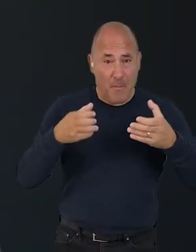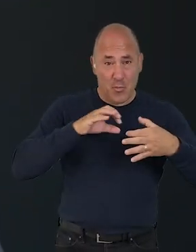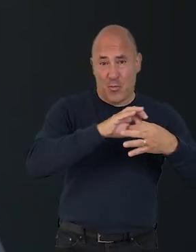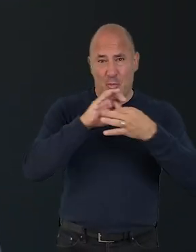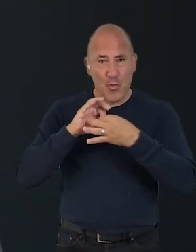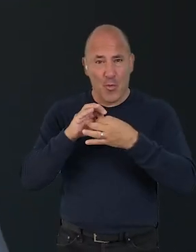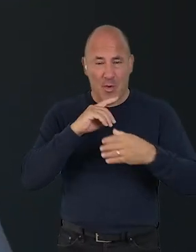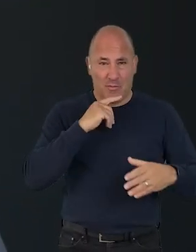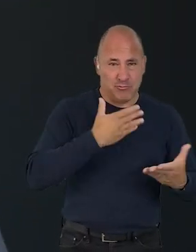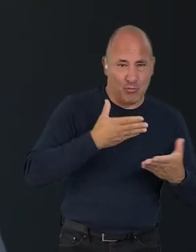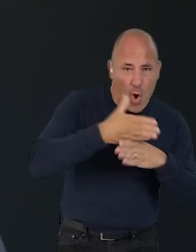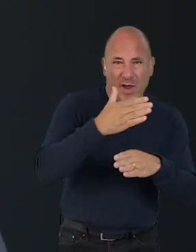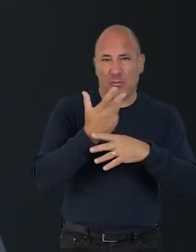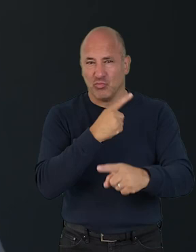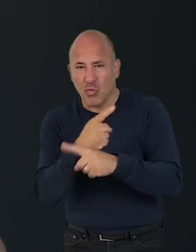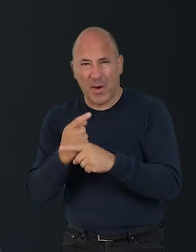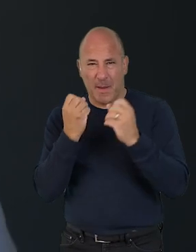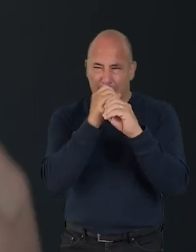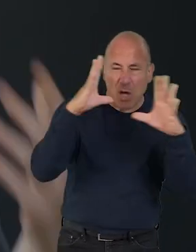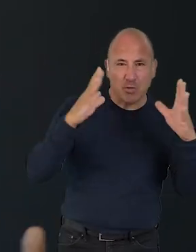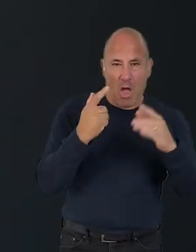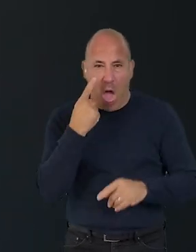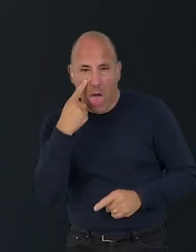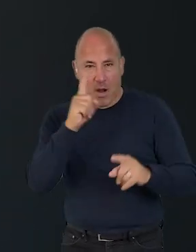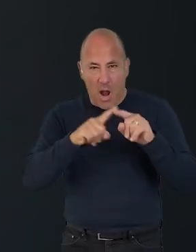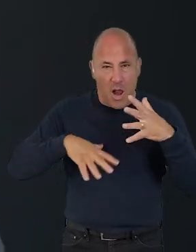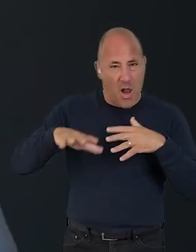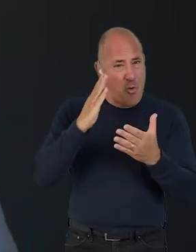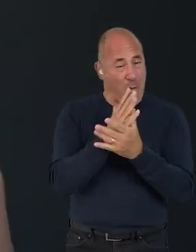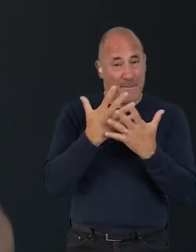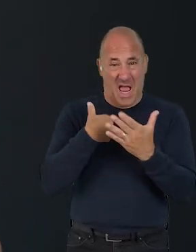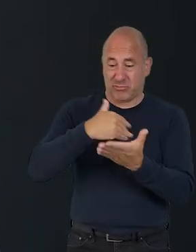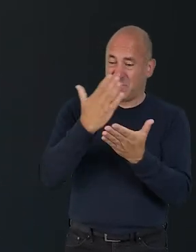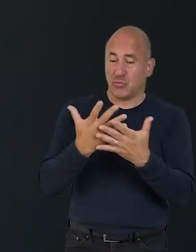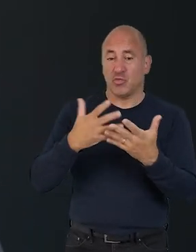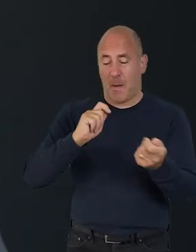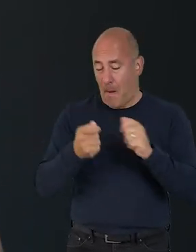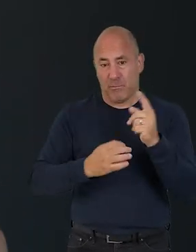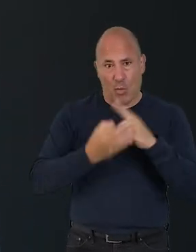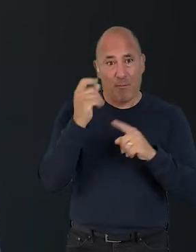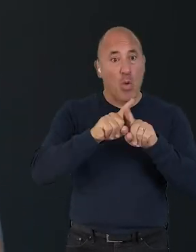Collective action, working, talking, imagining and experimenting with others, is essential part of changing our sector